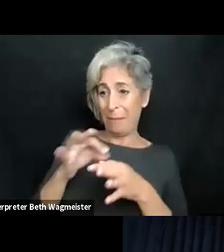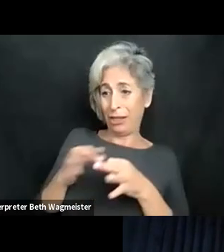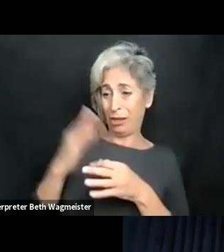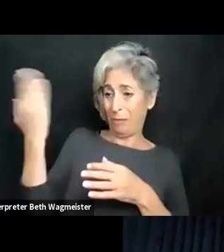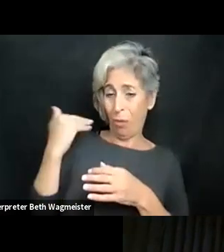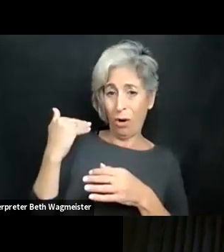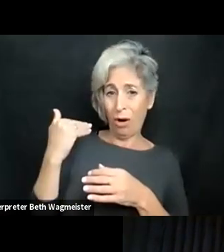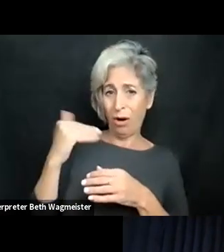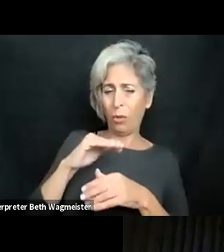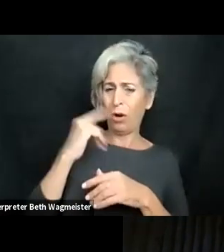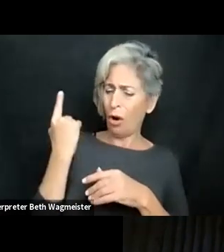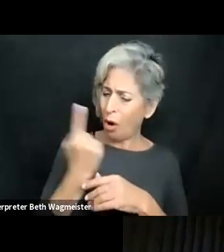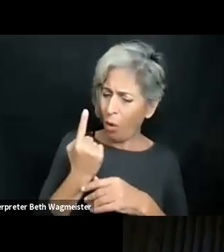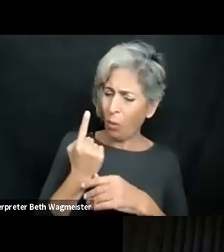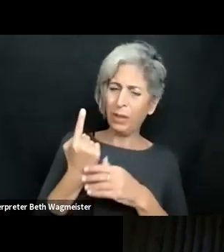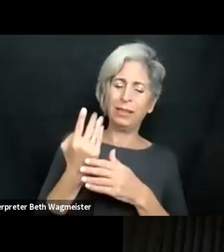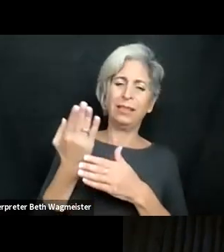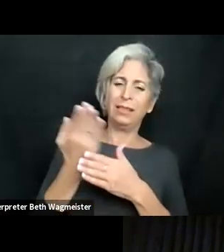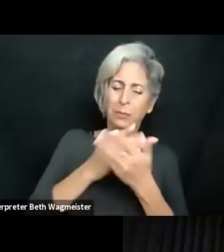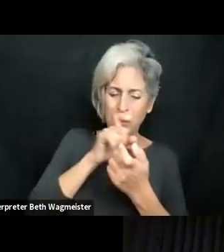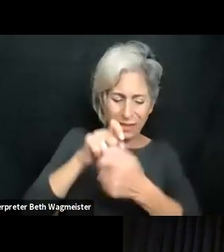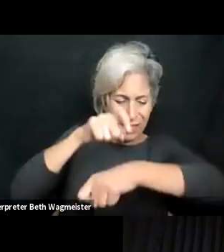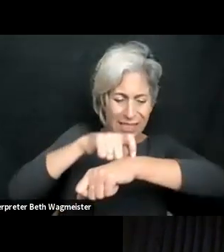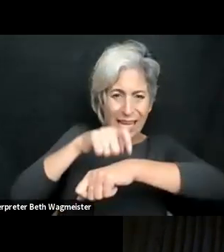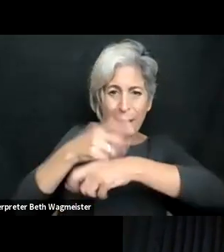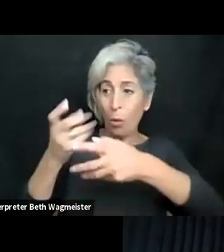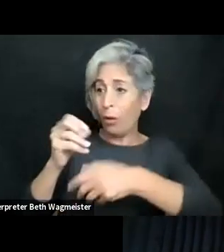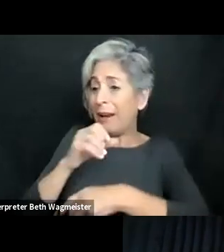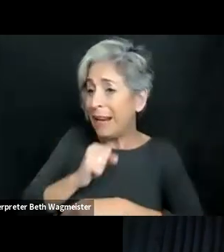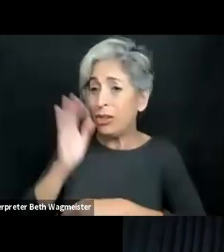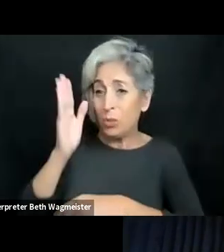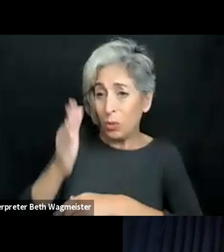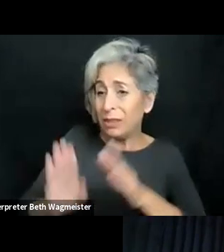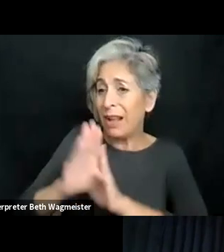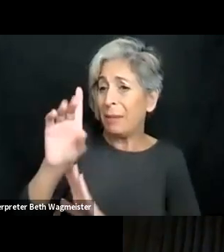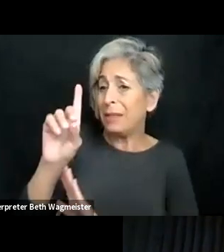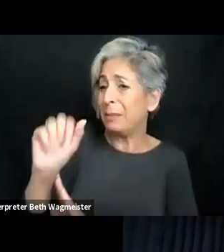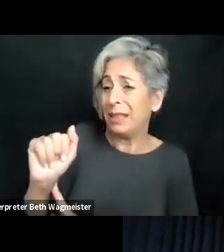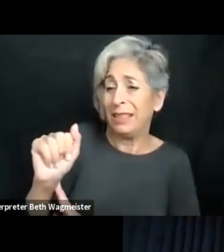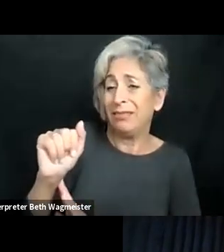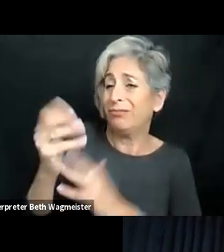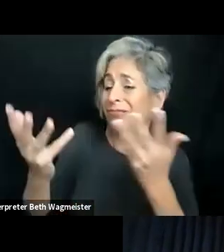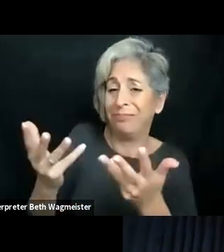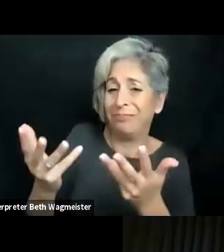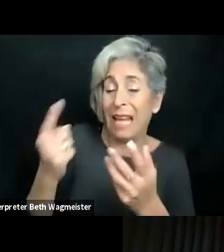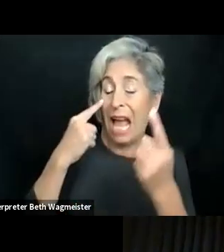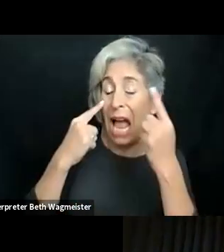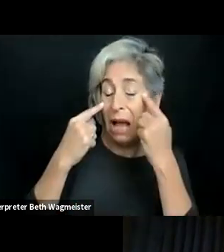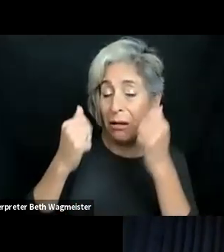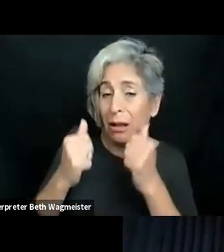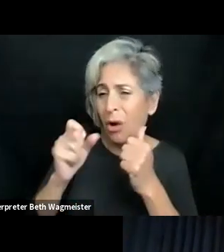mainstream, but in fact they need to consider and as we said, we would always at some certain time or